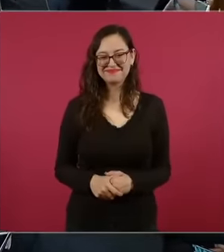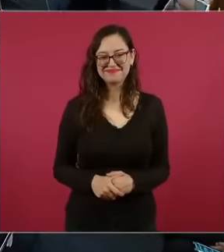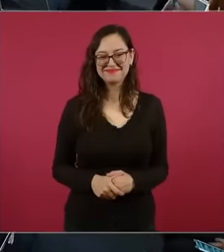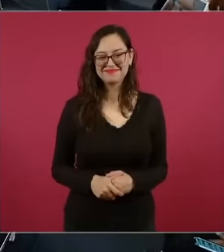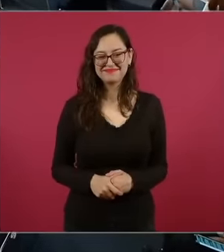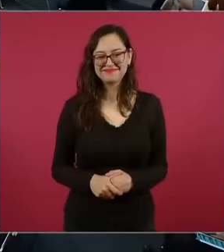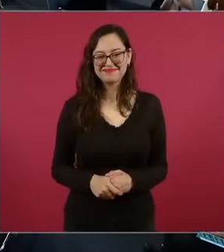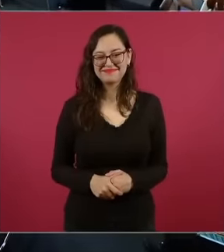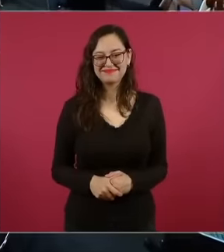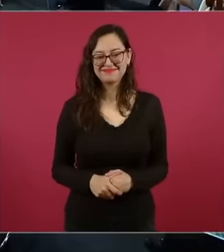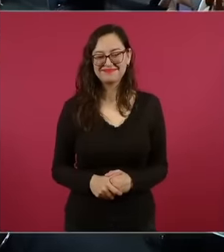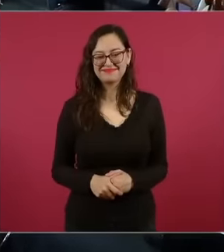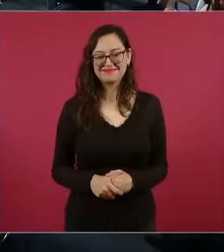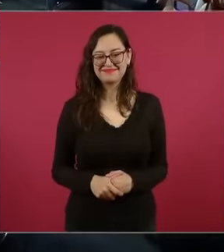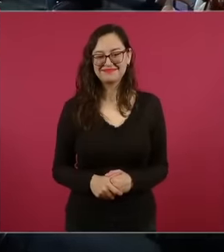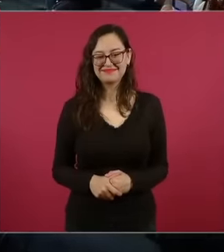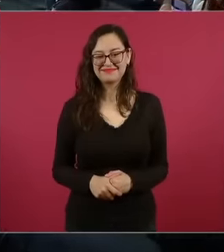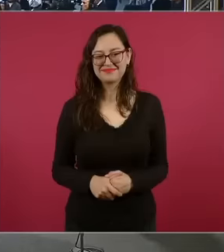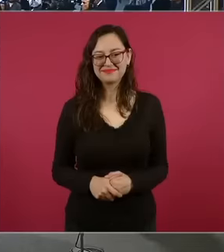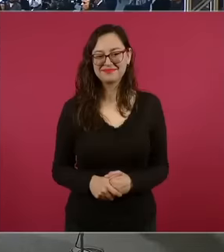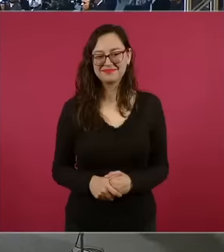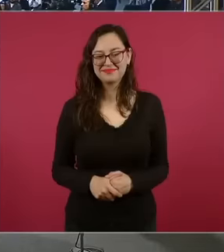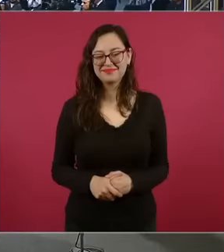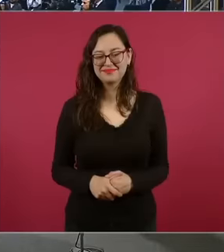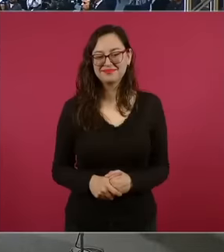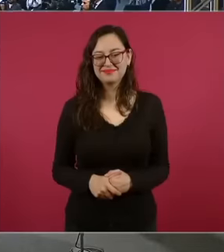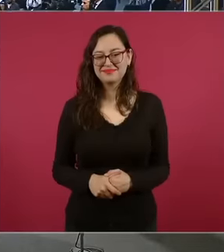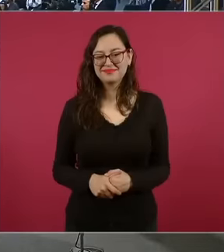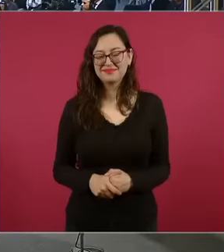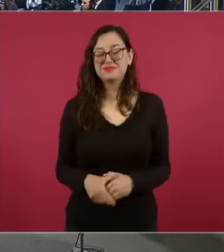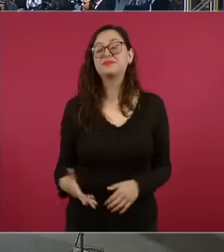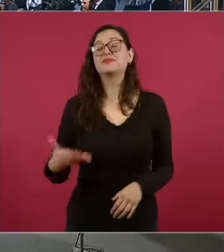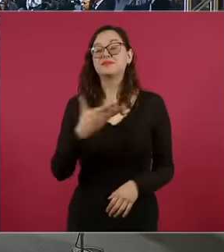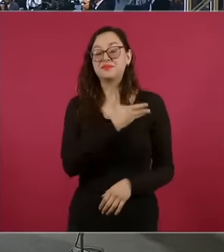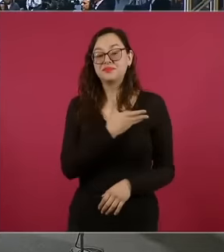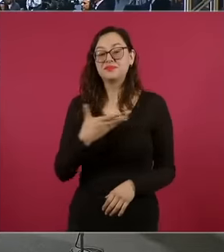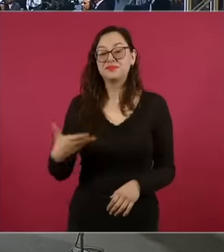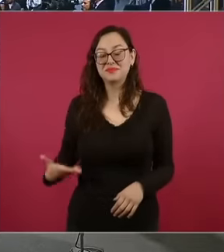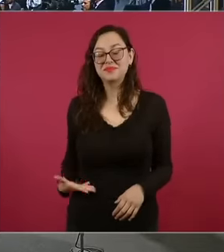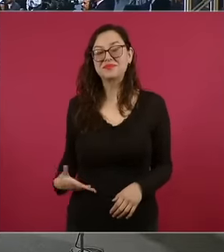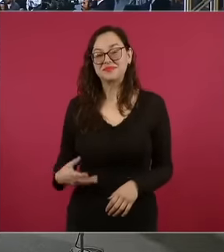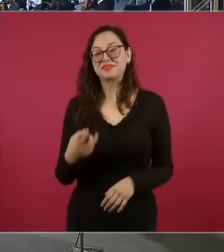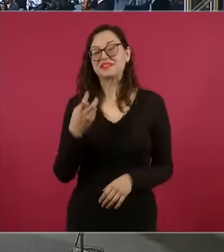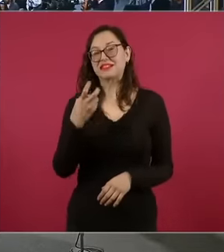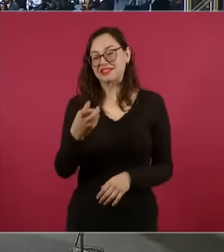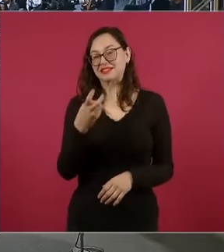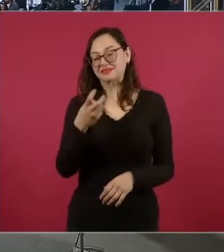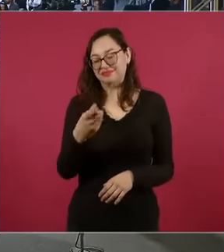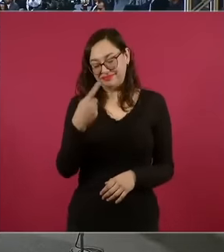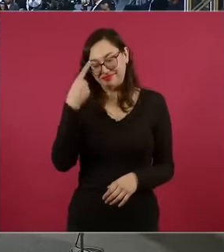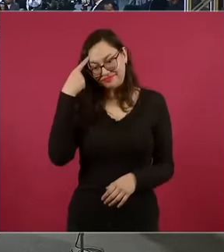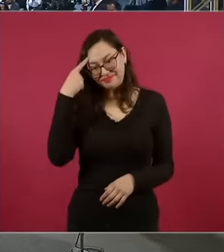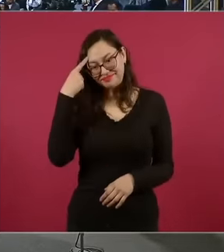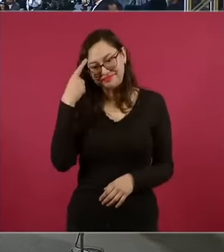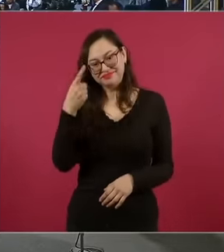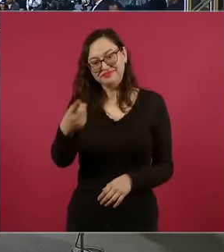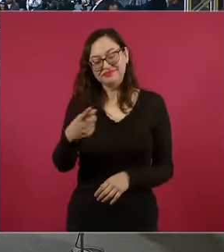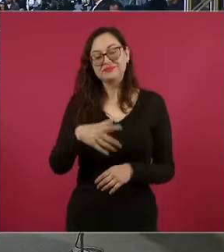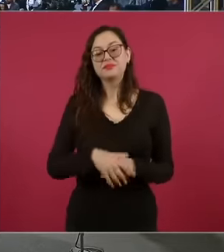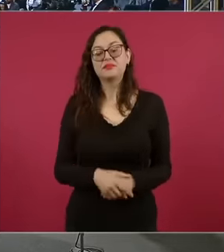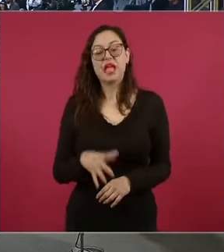president, precisely one of the businessmen who has media, banks and other